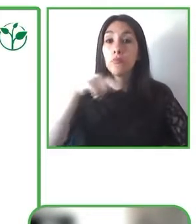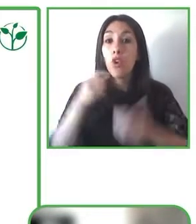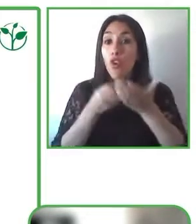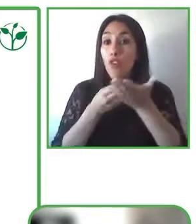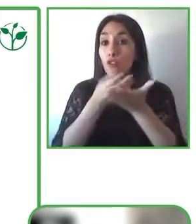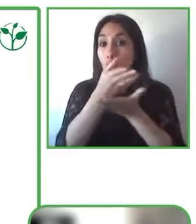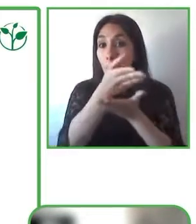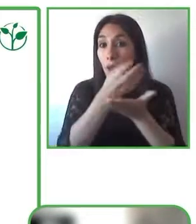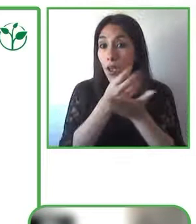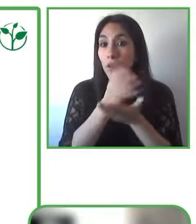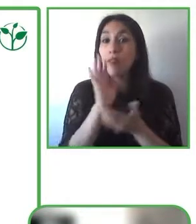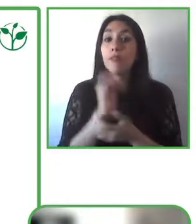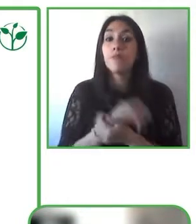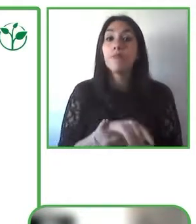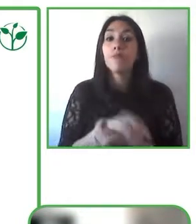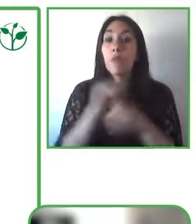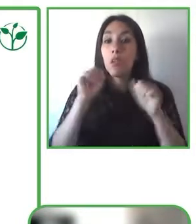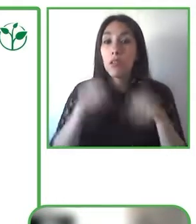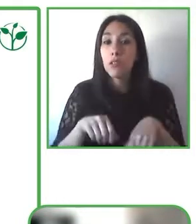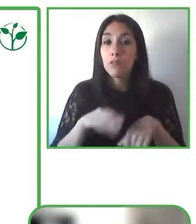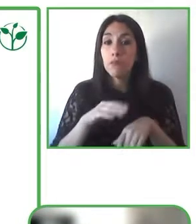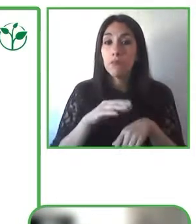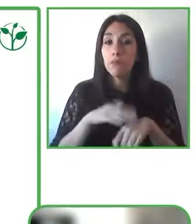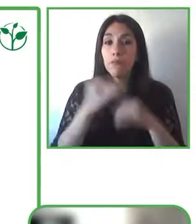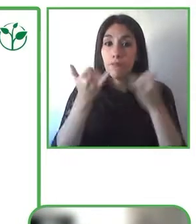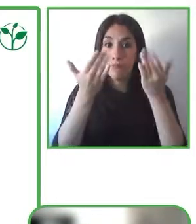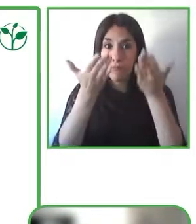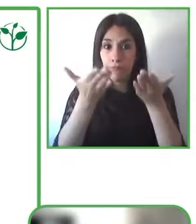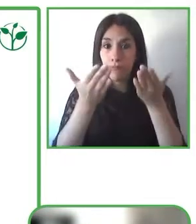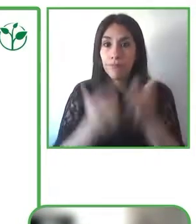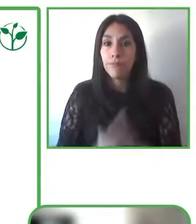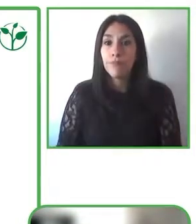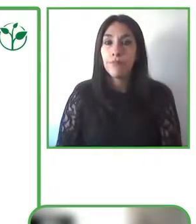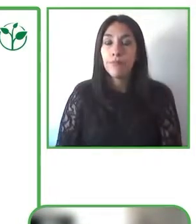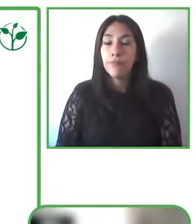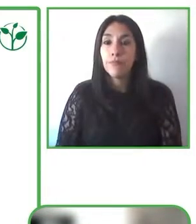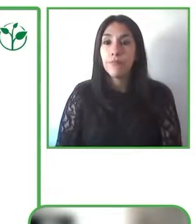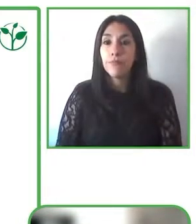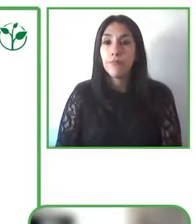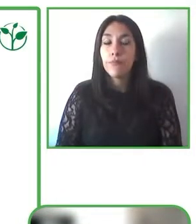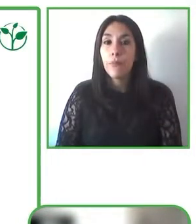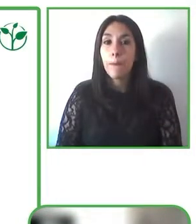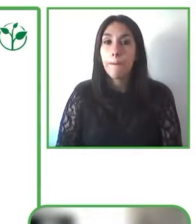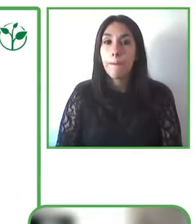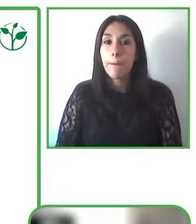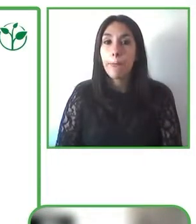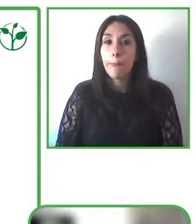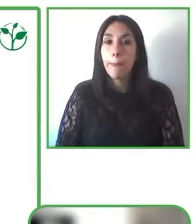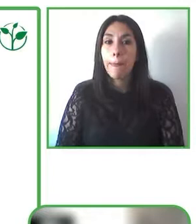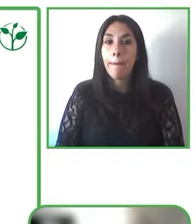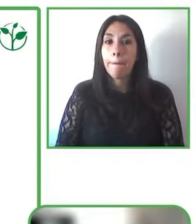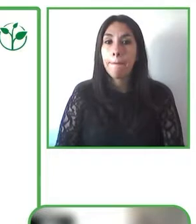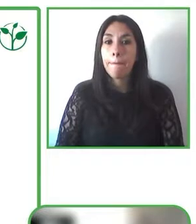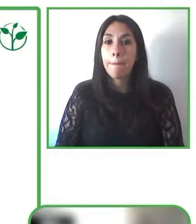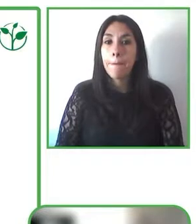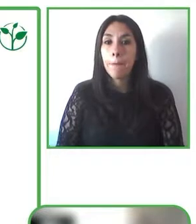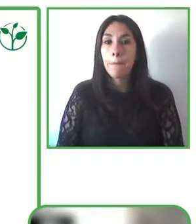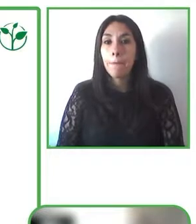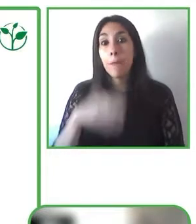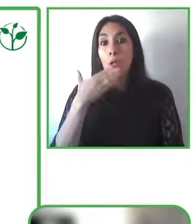and so, I’d like to thank and thank you at that point for your attendance and for your